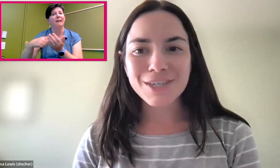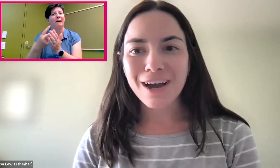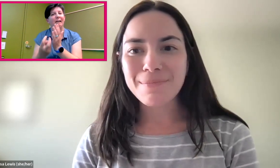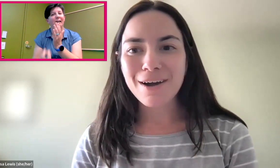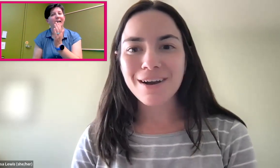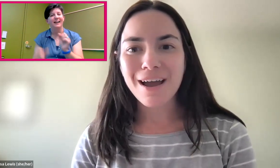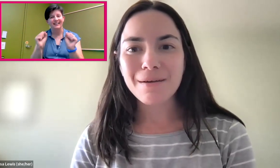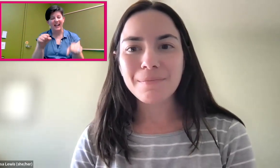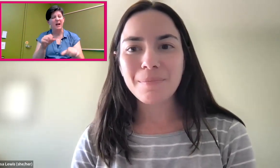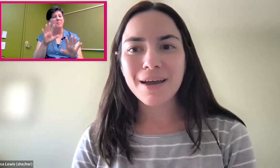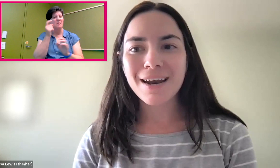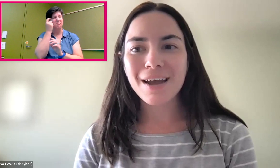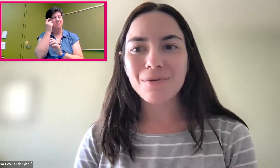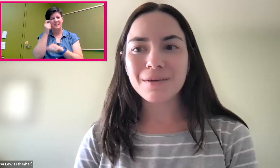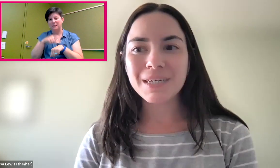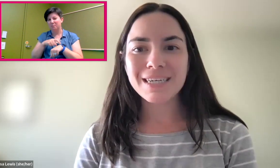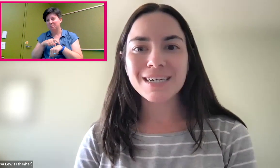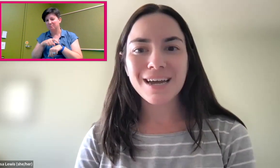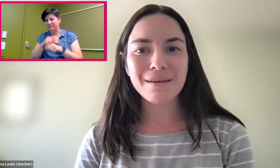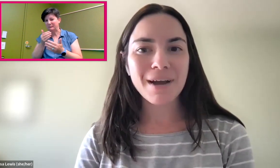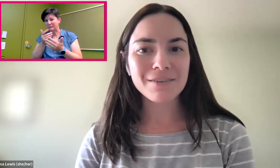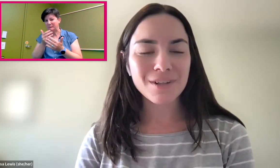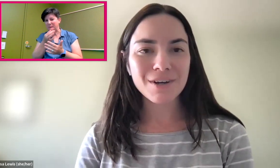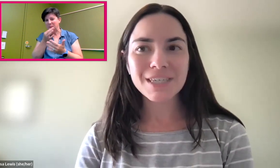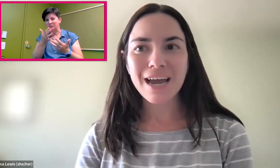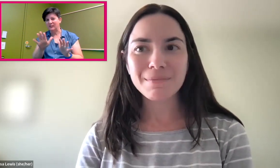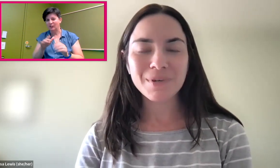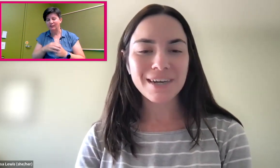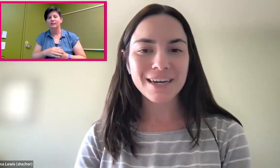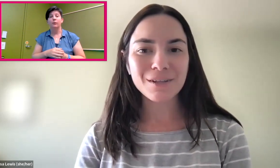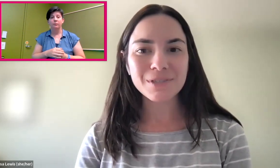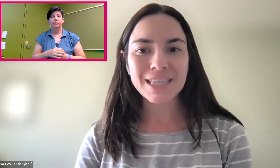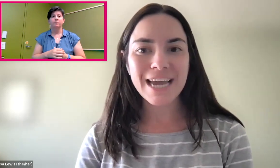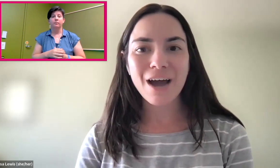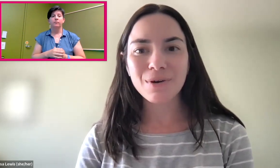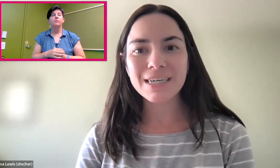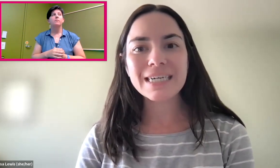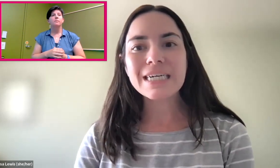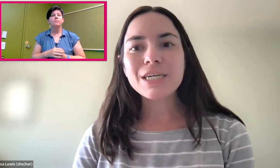to talk about, but I want to be mindful of our time, and we are getting close to the hour.